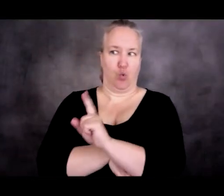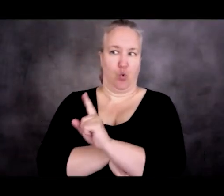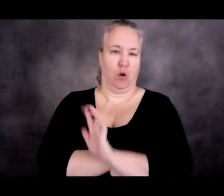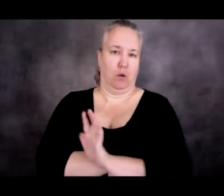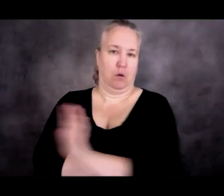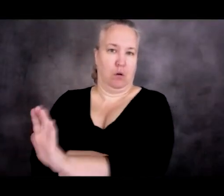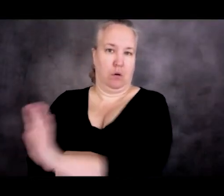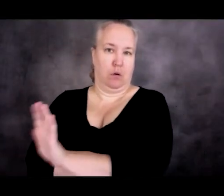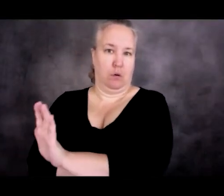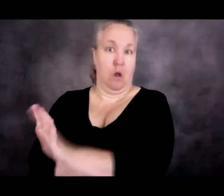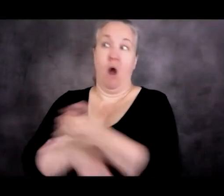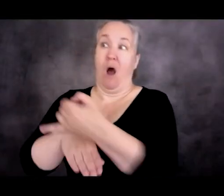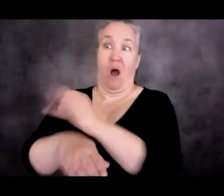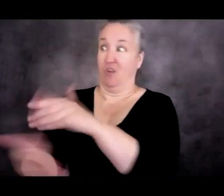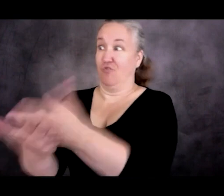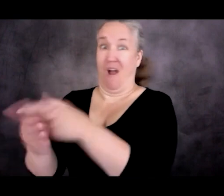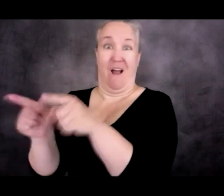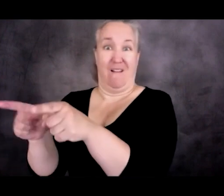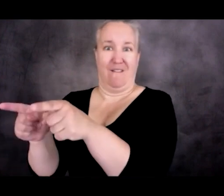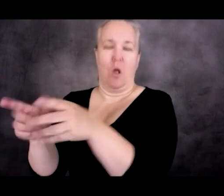they were essentially held in detention